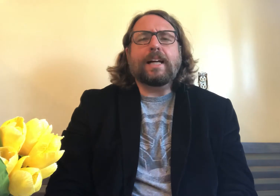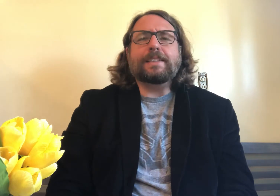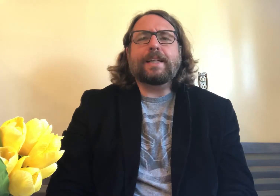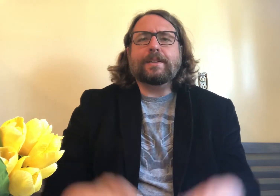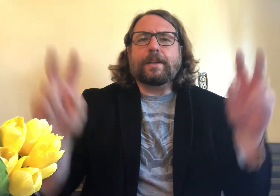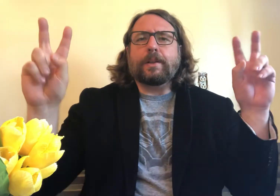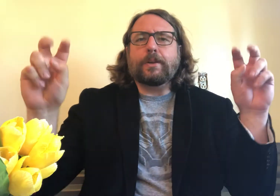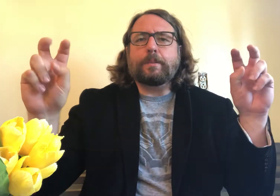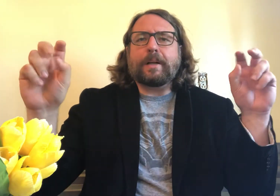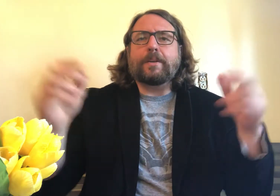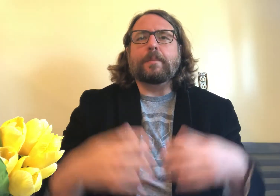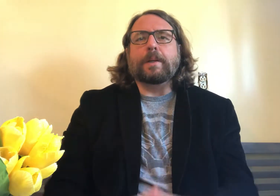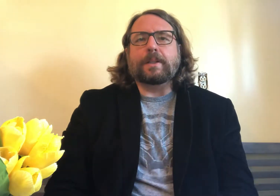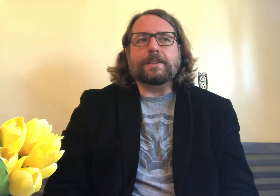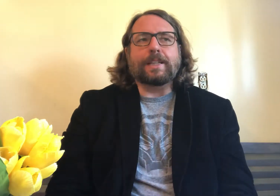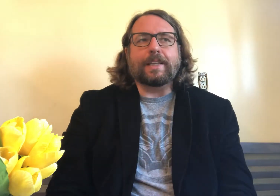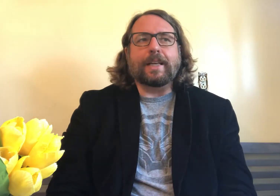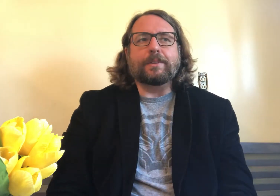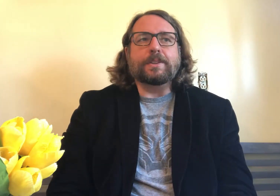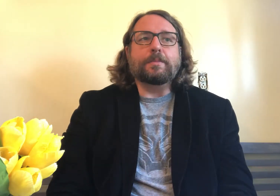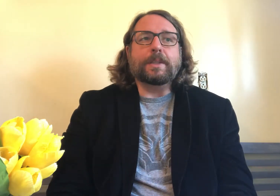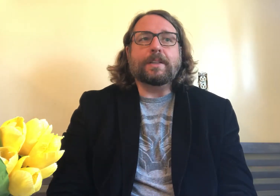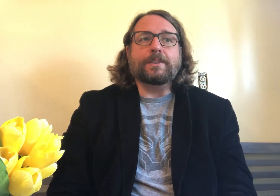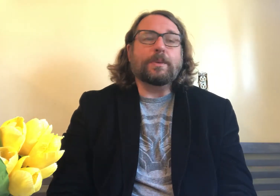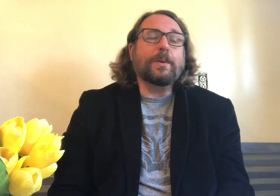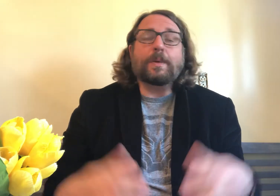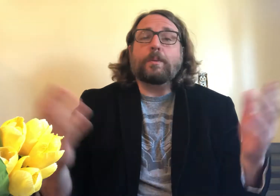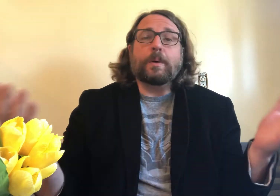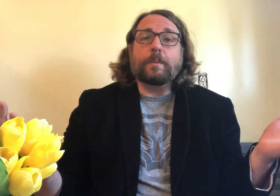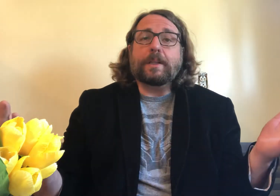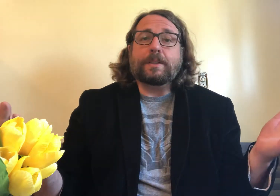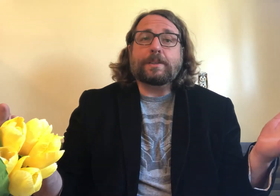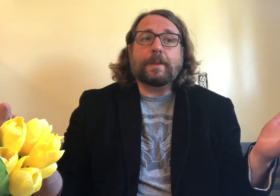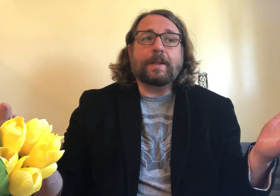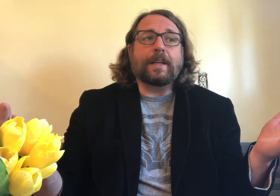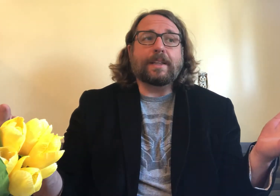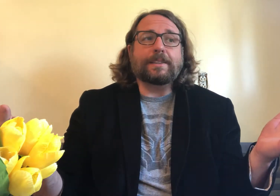I say “learn about” American Sign Language because, with only one week to spend on ASL